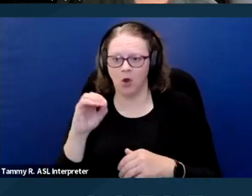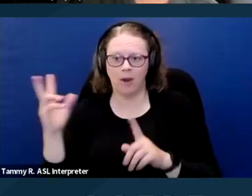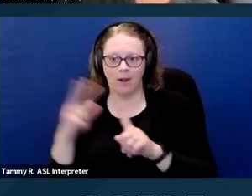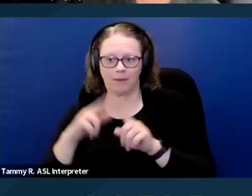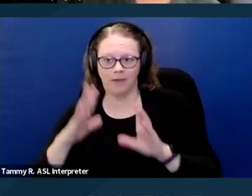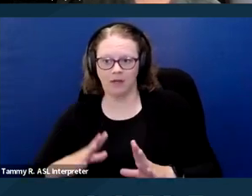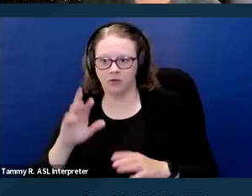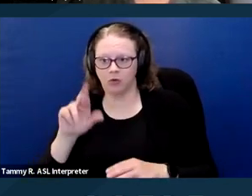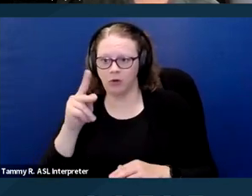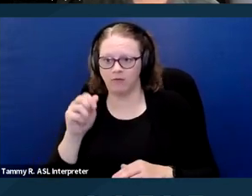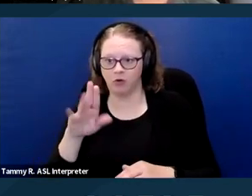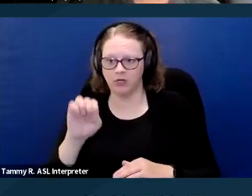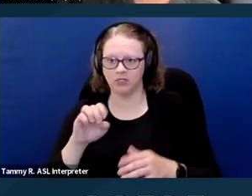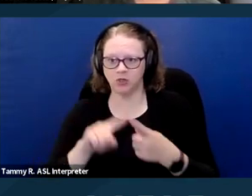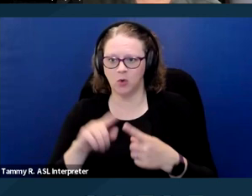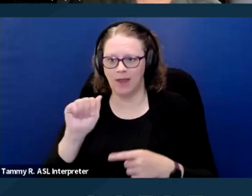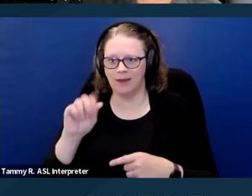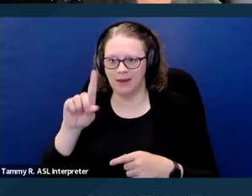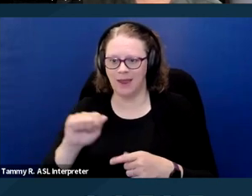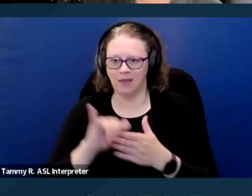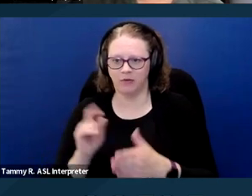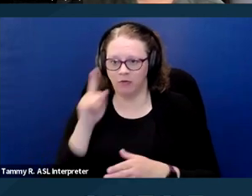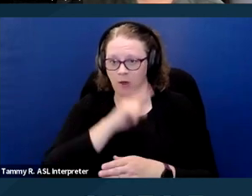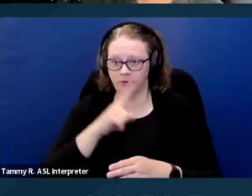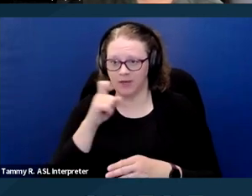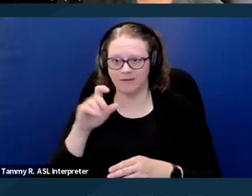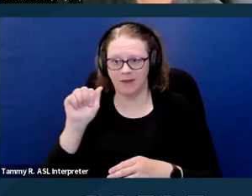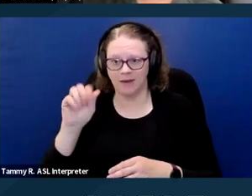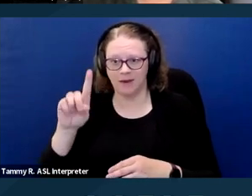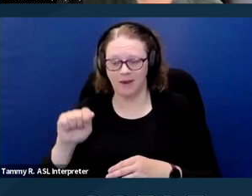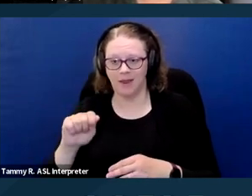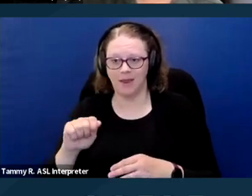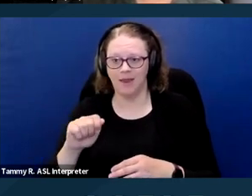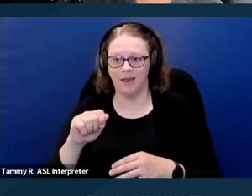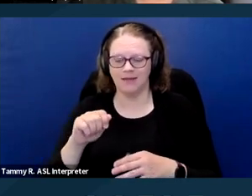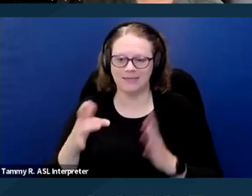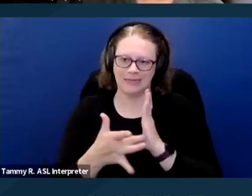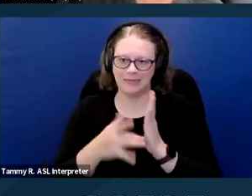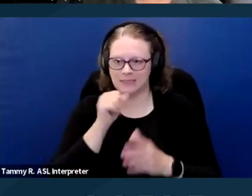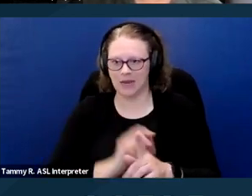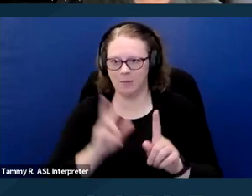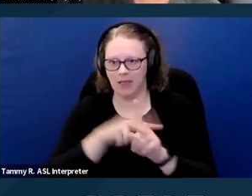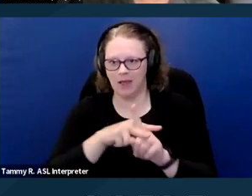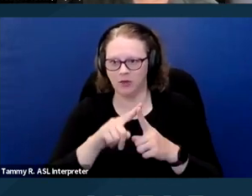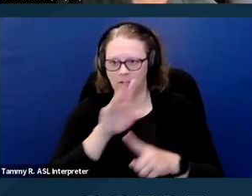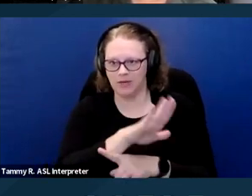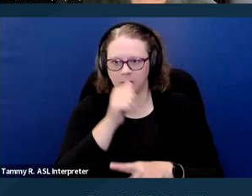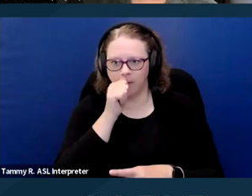to the ADA was false because the Americans with Disabilities Act technically does not apply to his private housing.